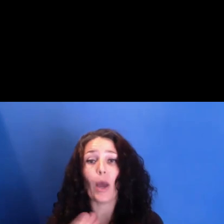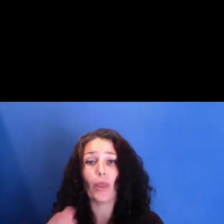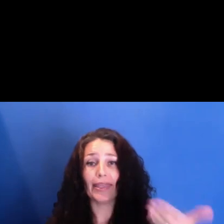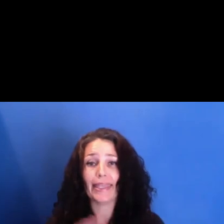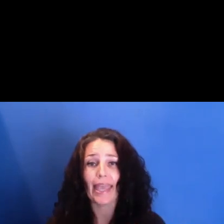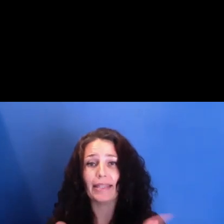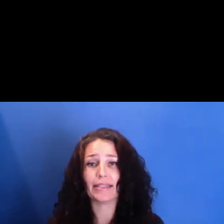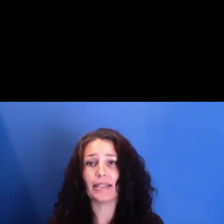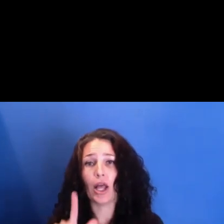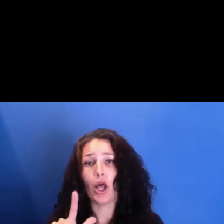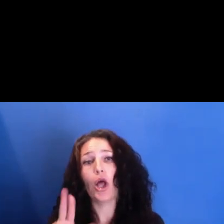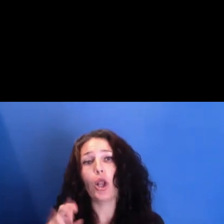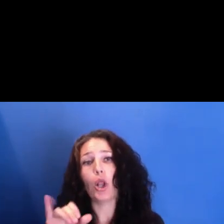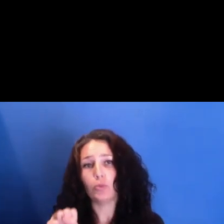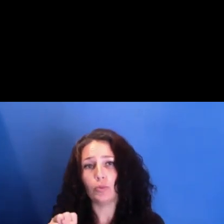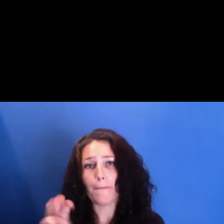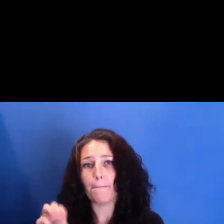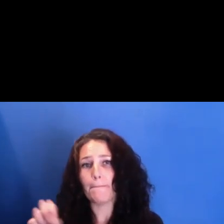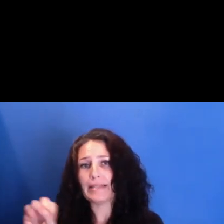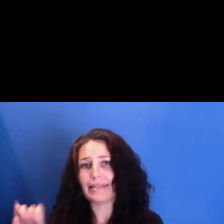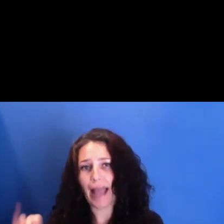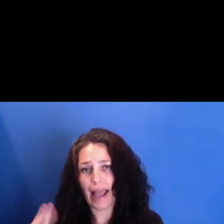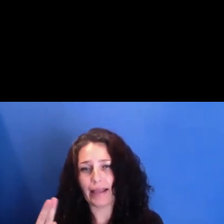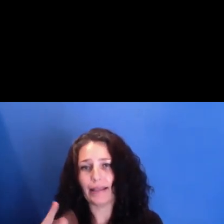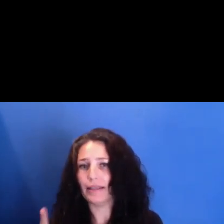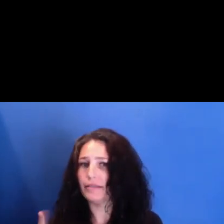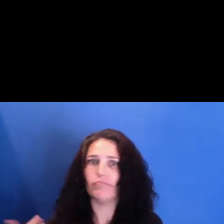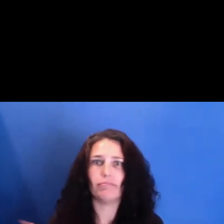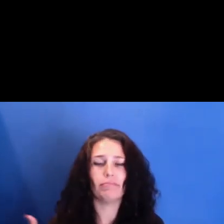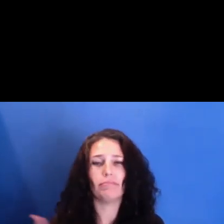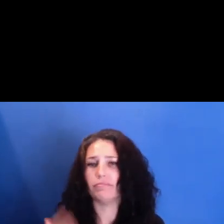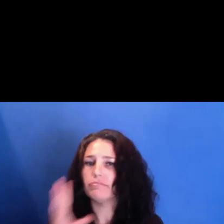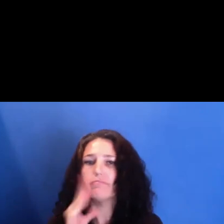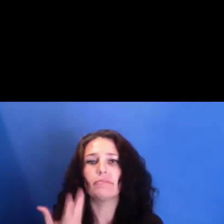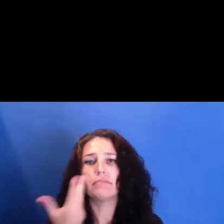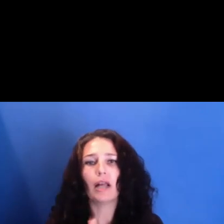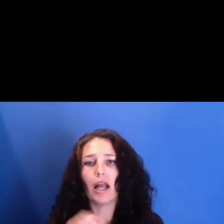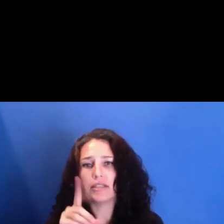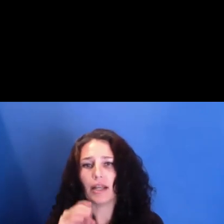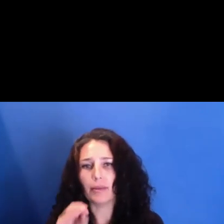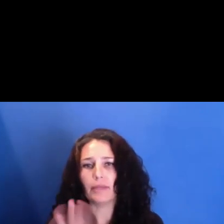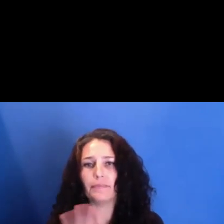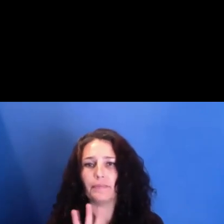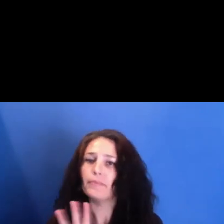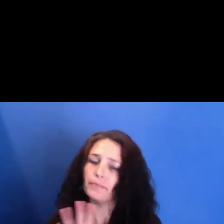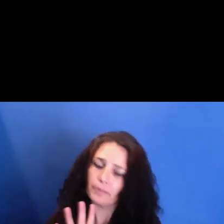Louis Massiah is a veteran documentary filmmaker and founder of Scribe Video Center.